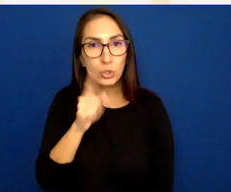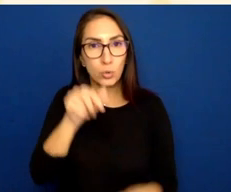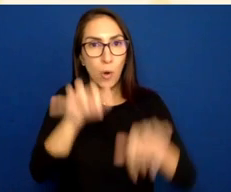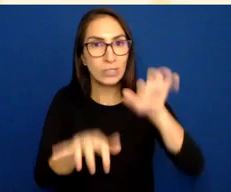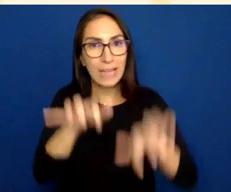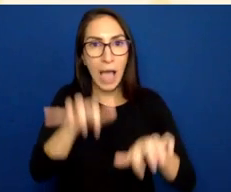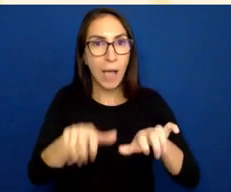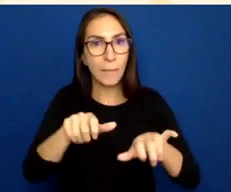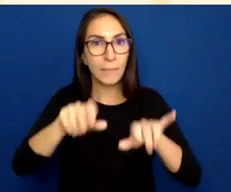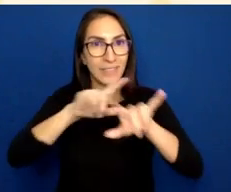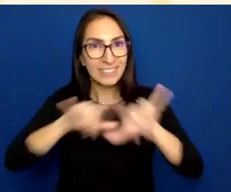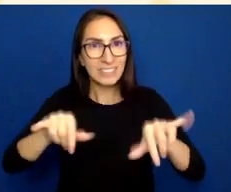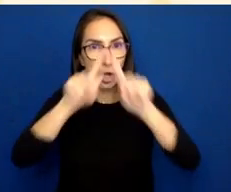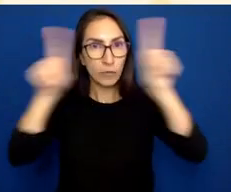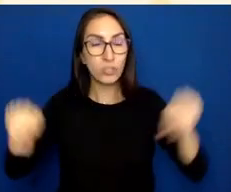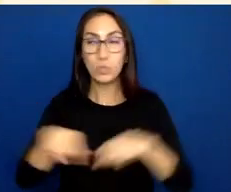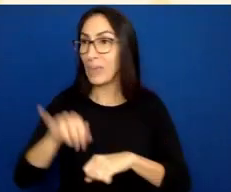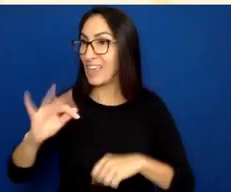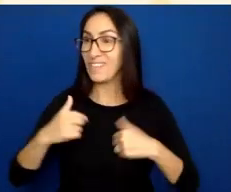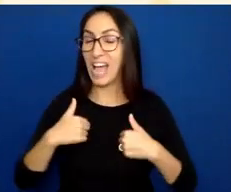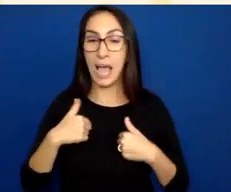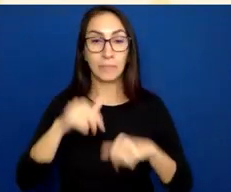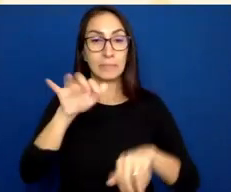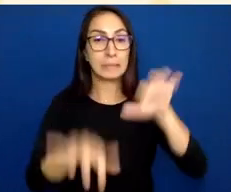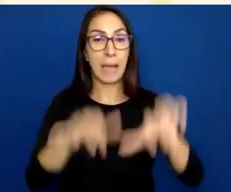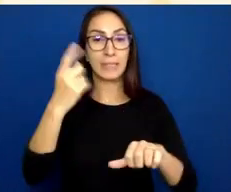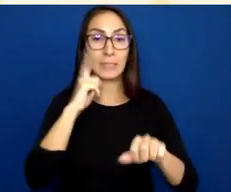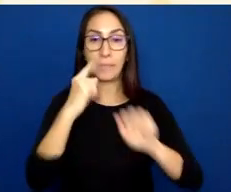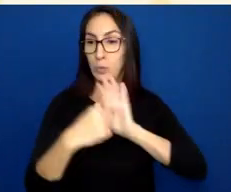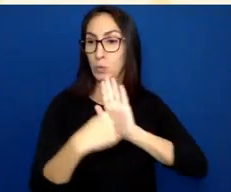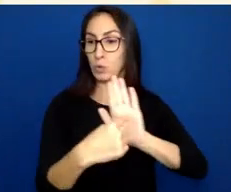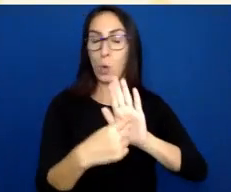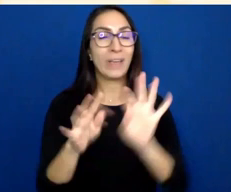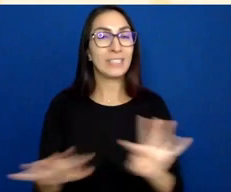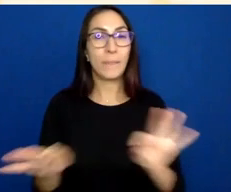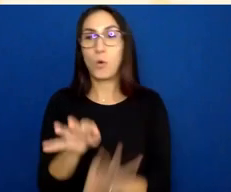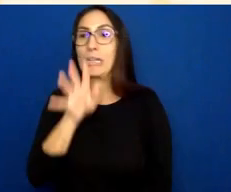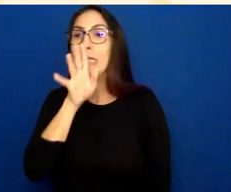So if you're typing something, say it out loud. So that's what integrated described video is all about.